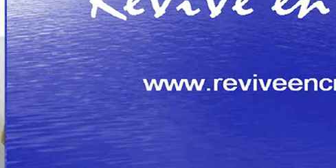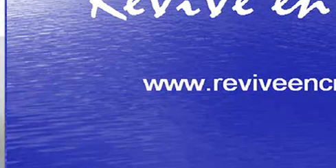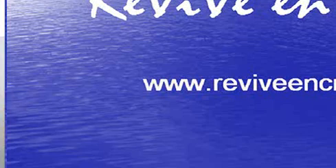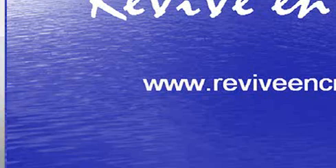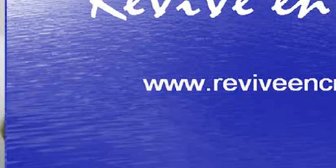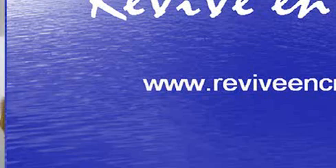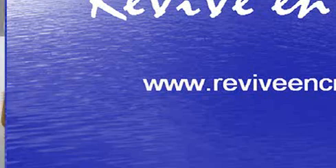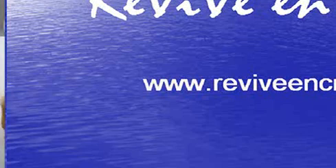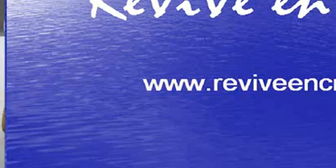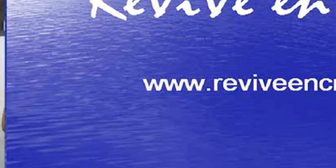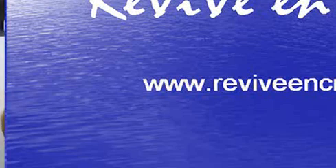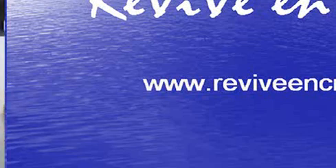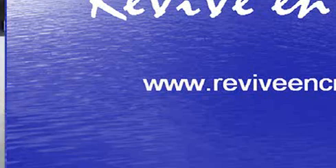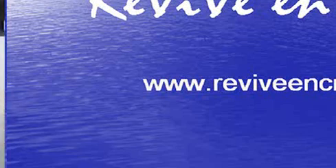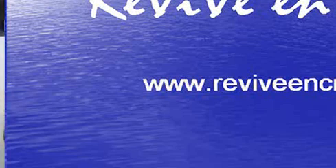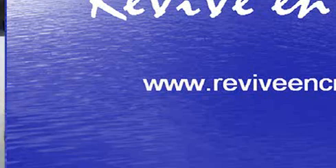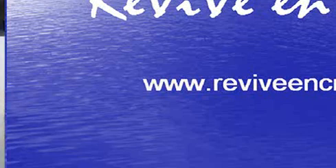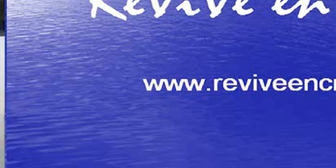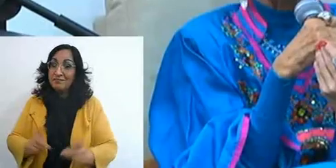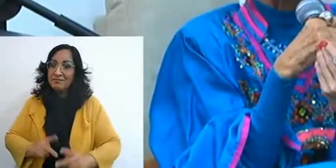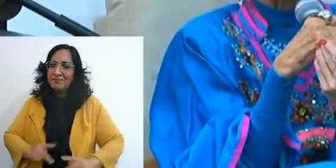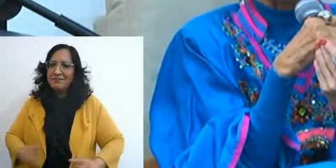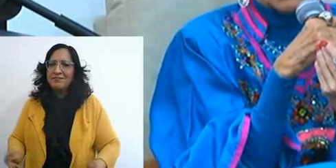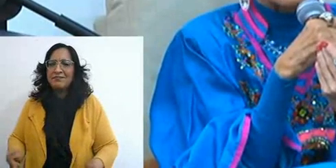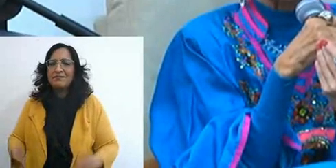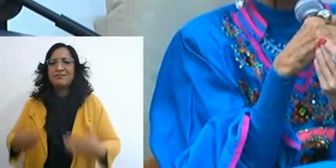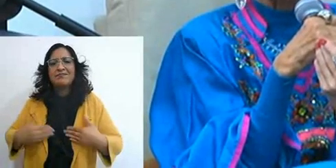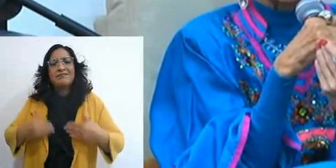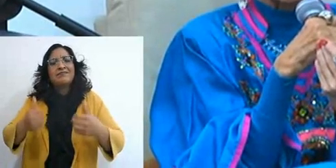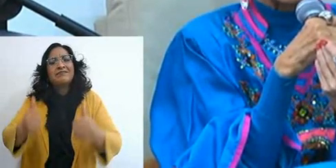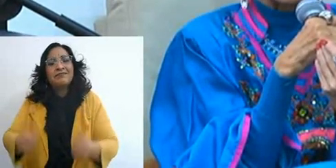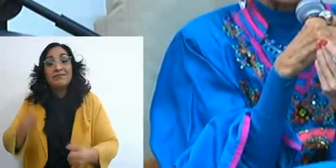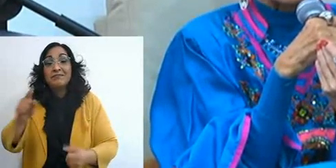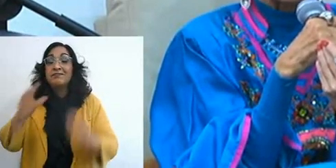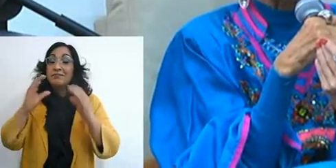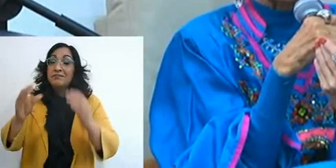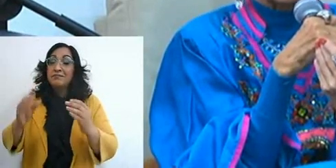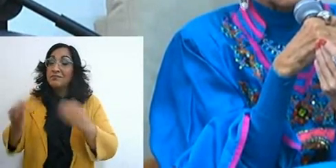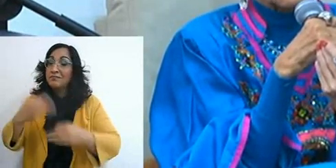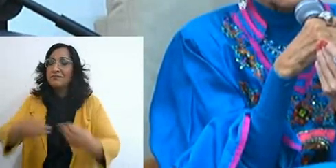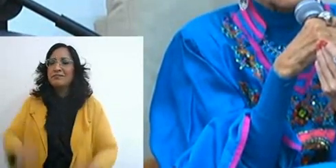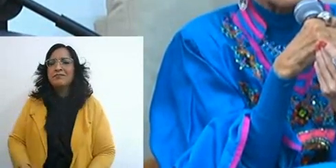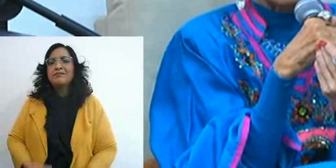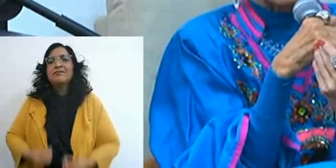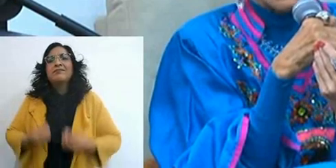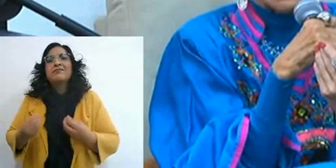May the peace of God, which surpasses all understanding, guard your heart in Christ Jesus,